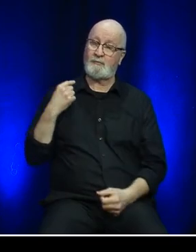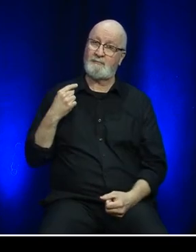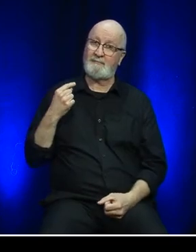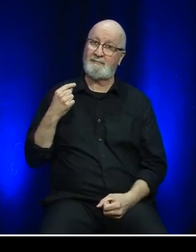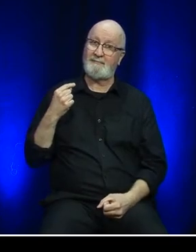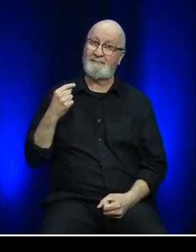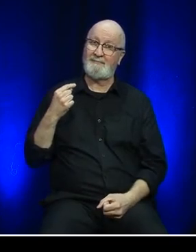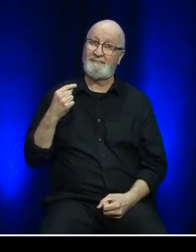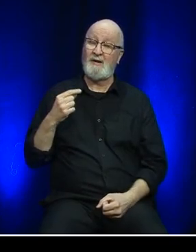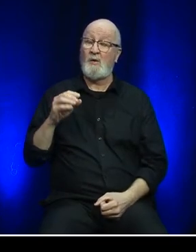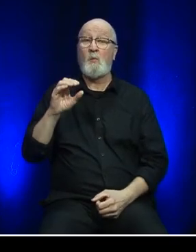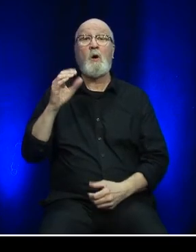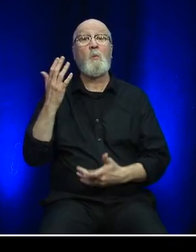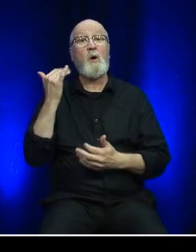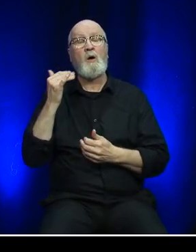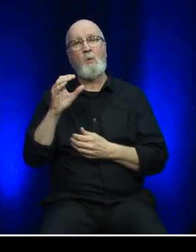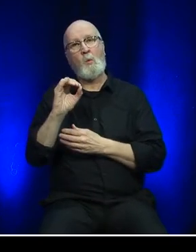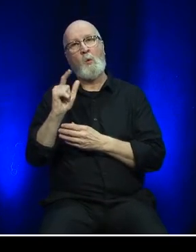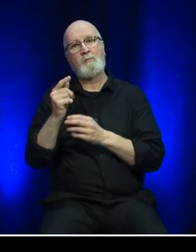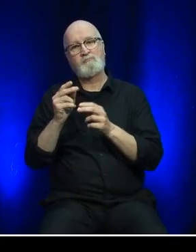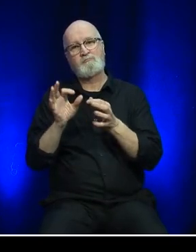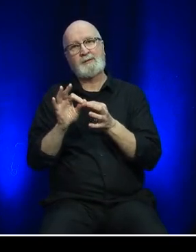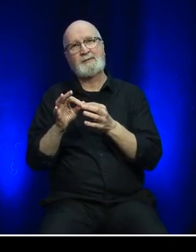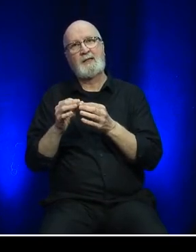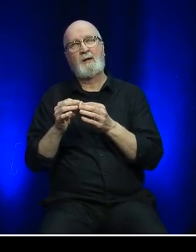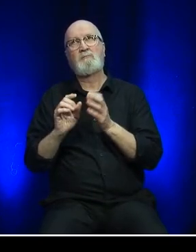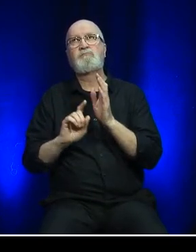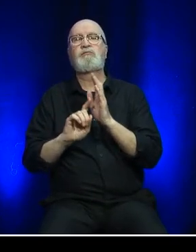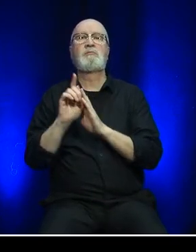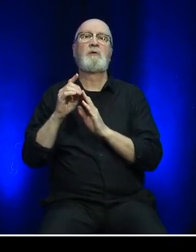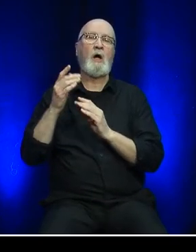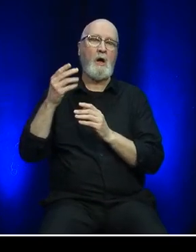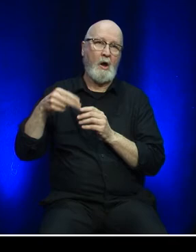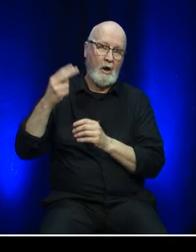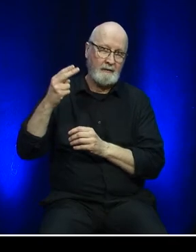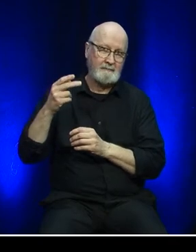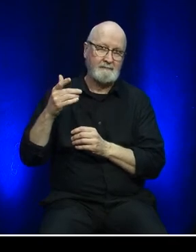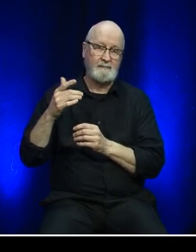with oil prices being extremely volatile throughout the year.